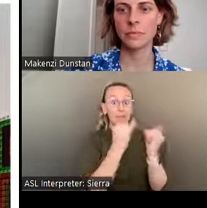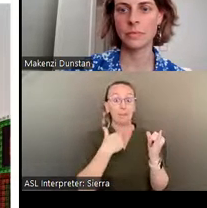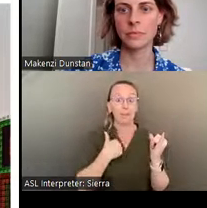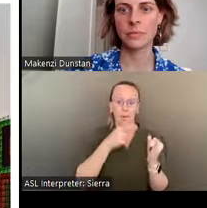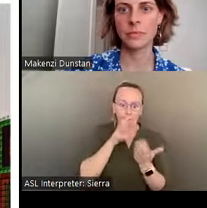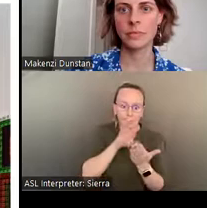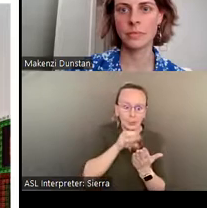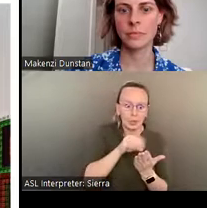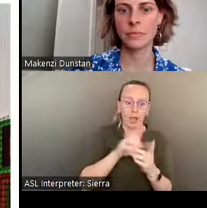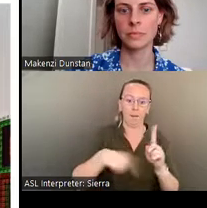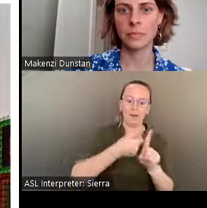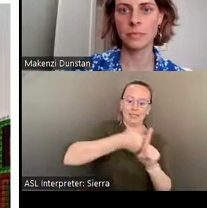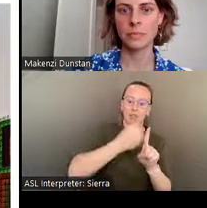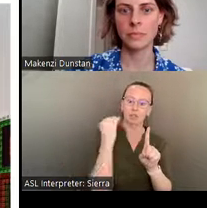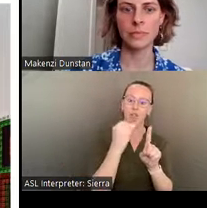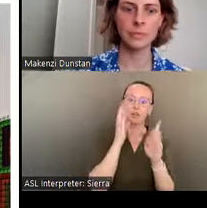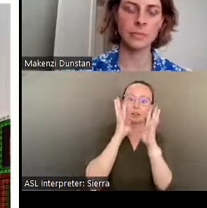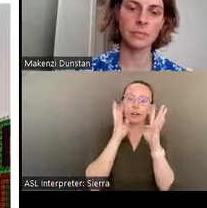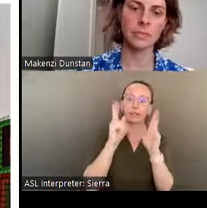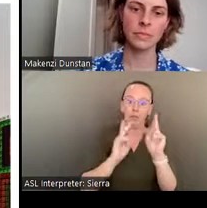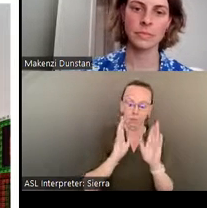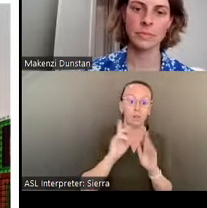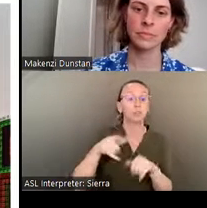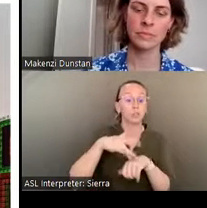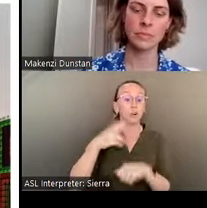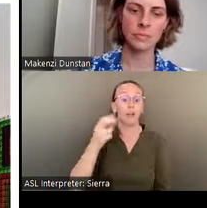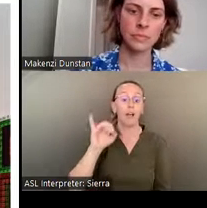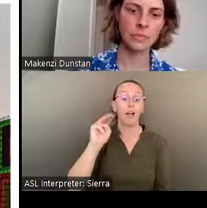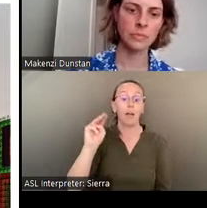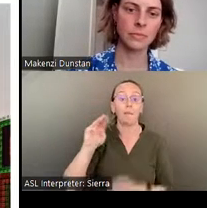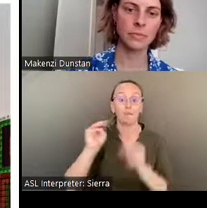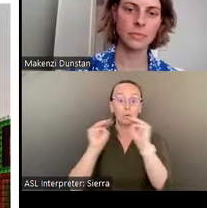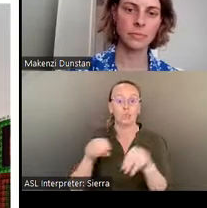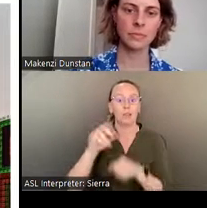A good place to start is the High Museum in Atlanta, which boasts a strong collection